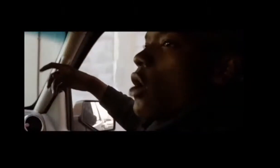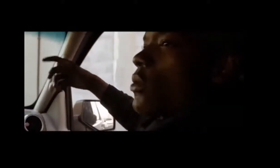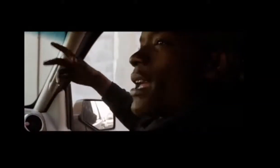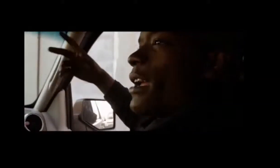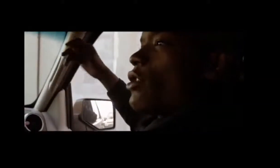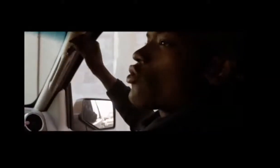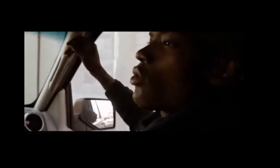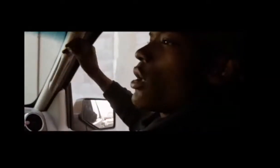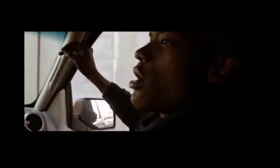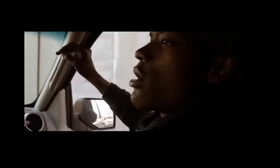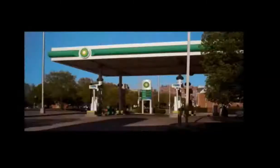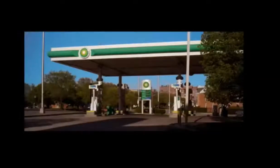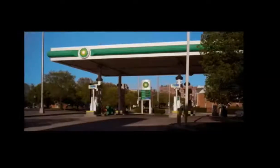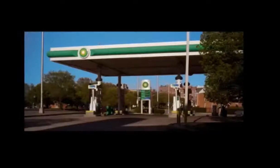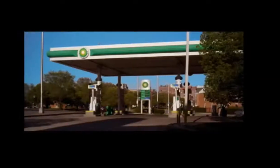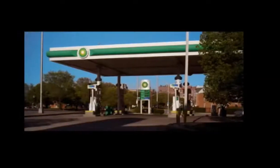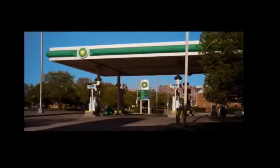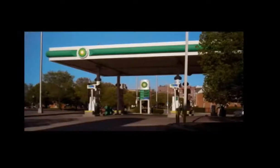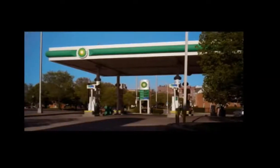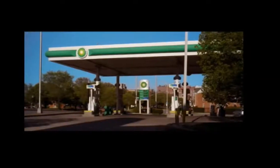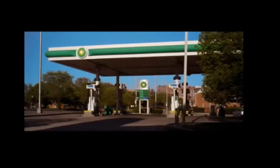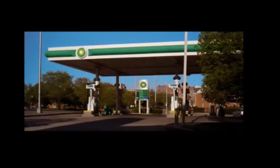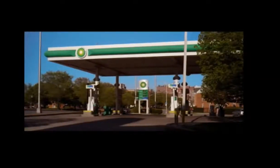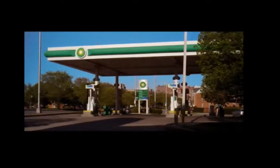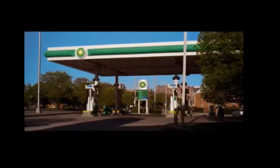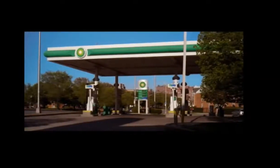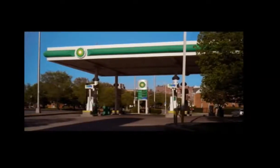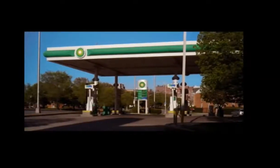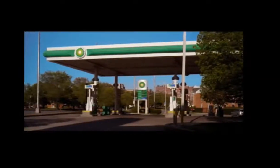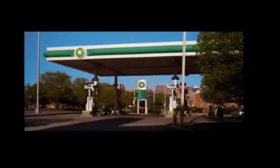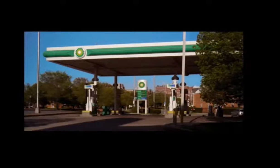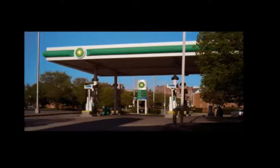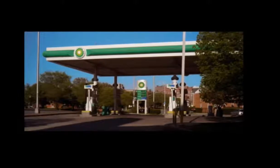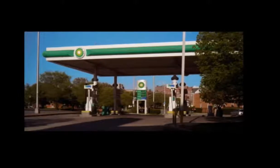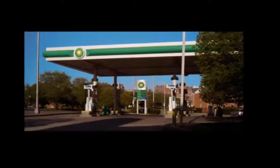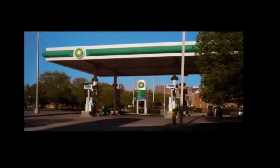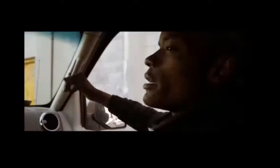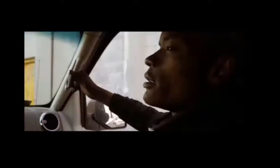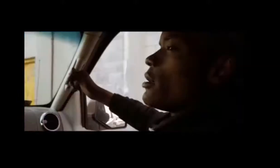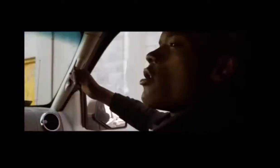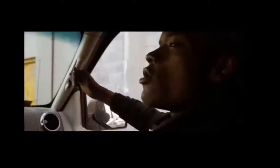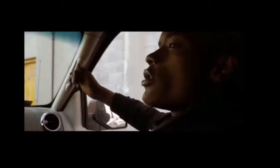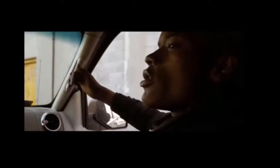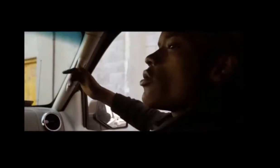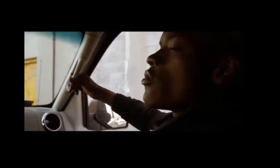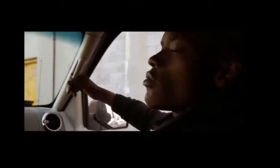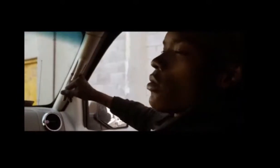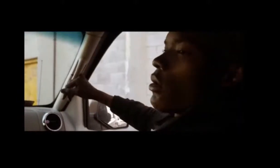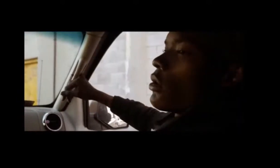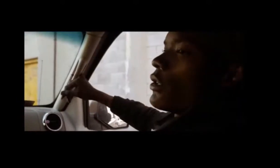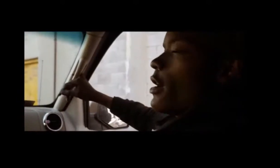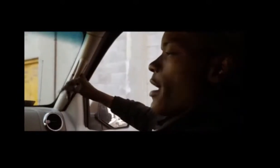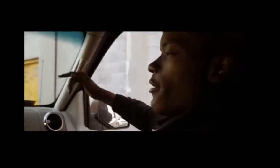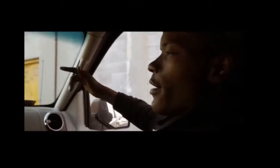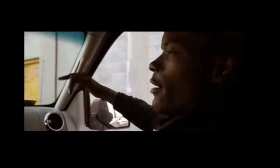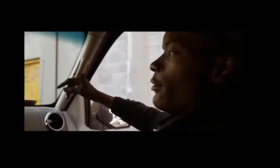i'm like i don't know where black got so man changing me up for my change was taking you so long what's taking you so long